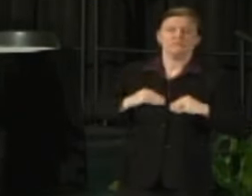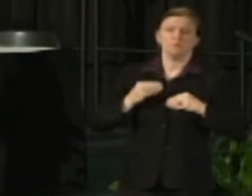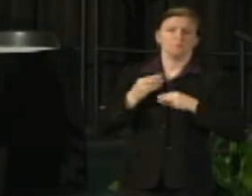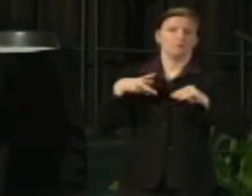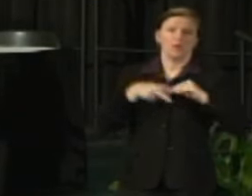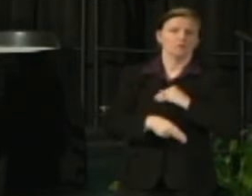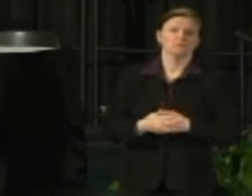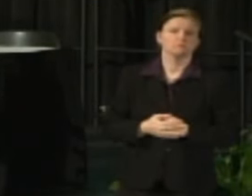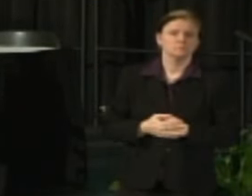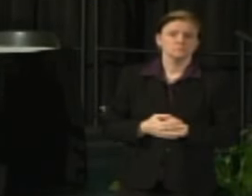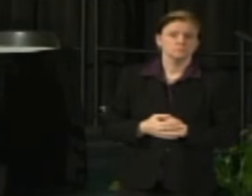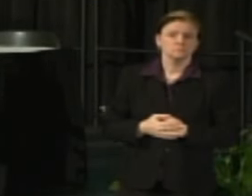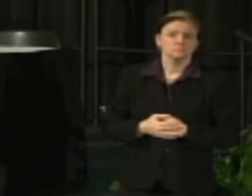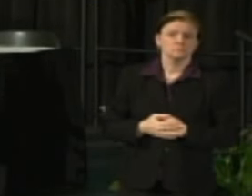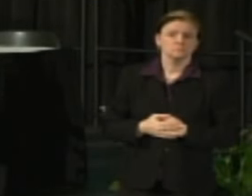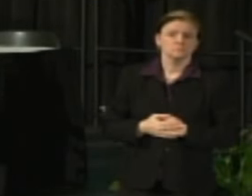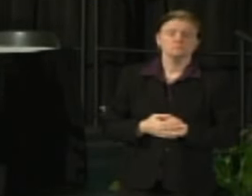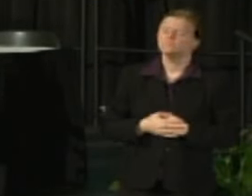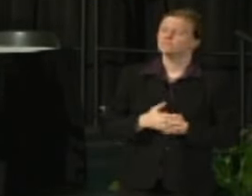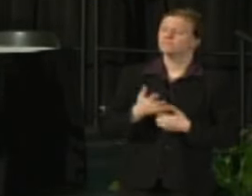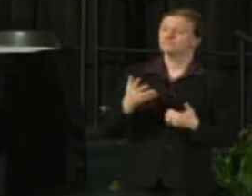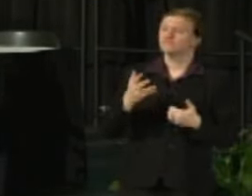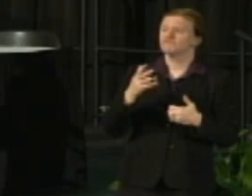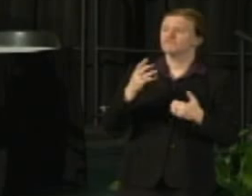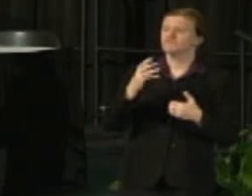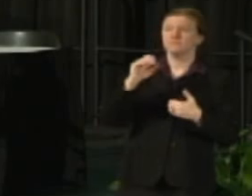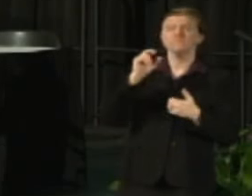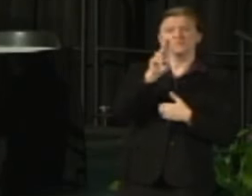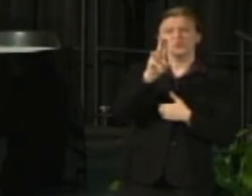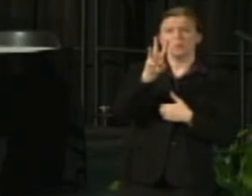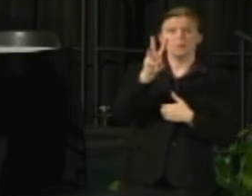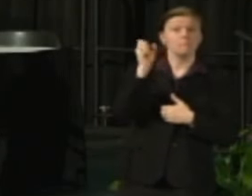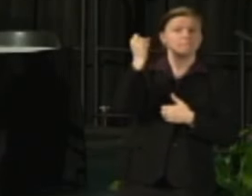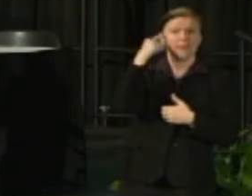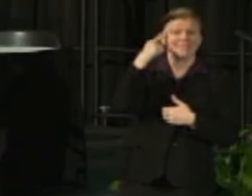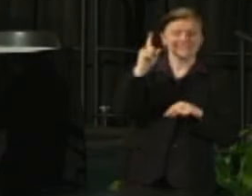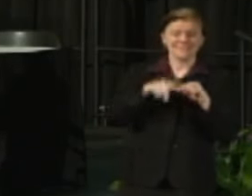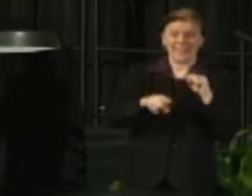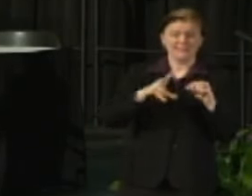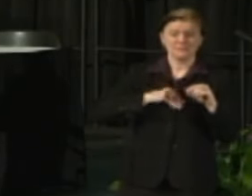Many of her comments dealt specifically with UW Madison but you can see in much of her writing